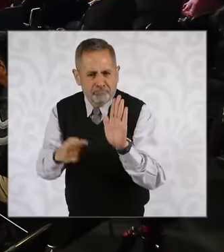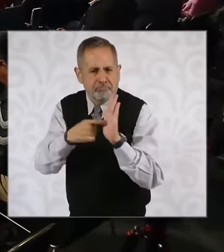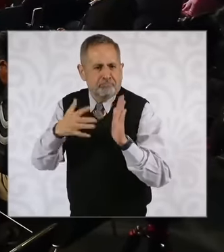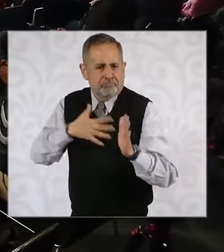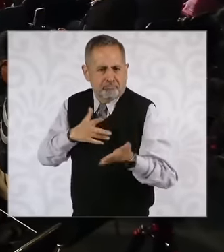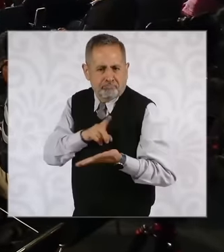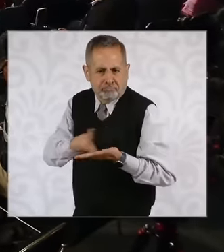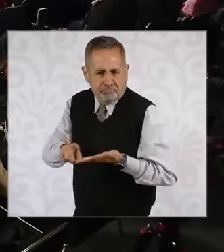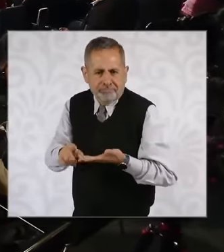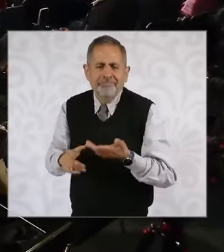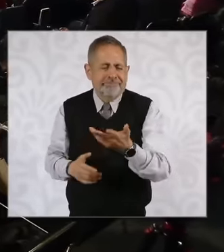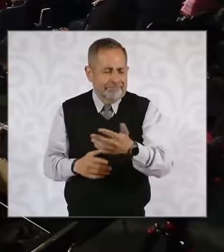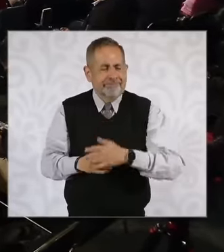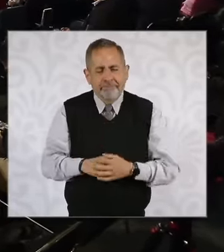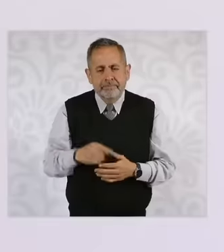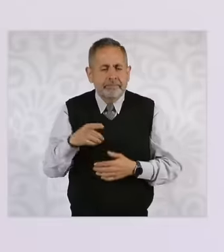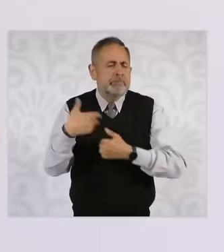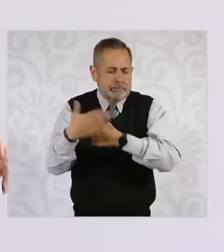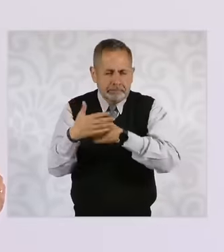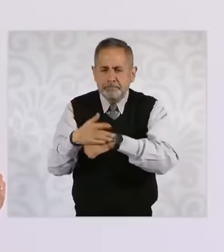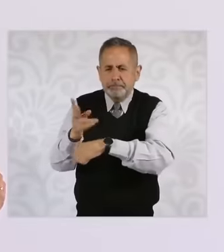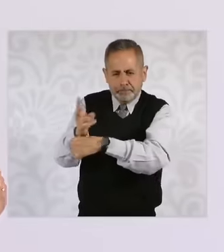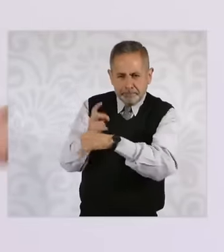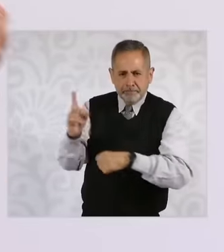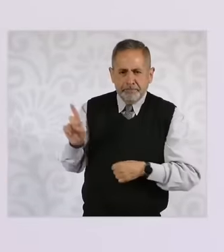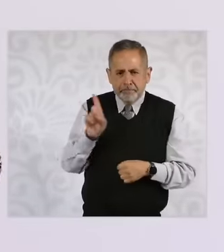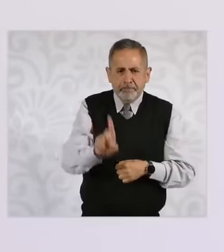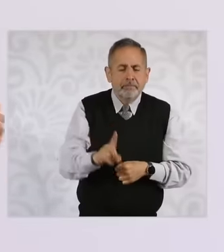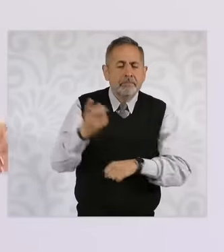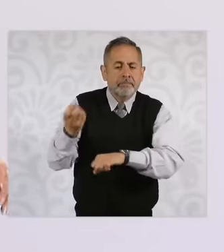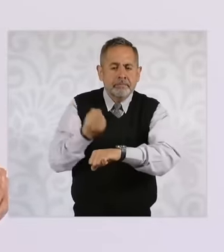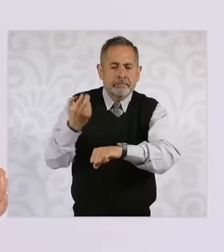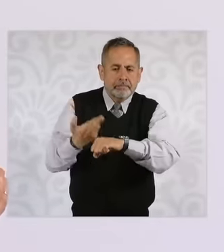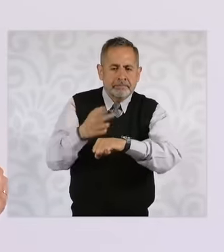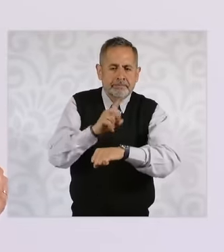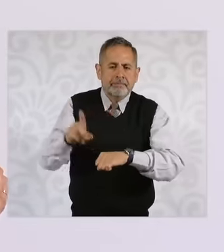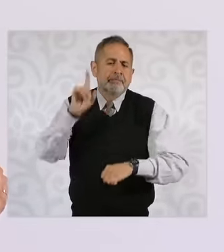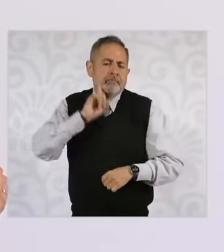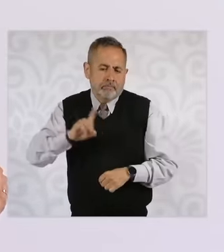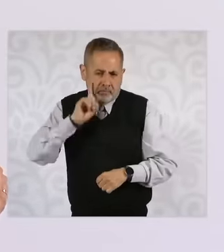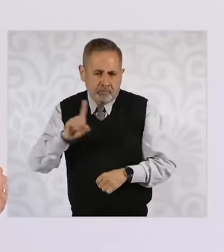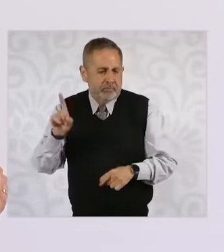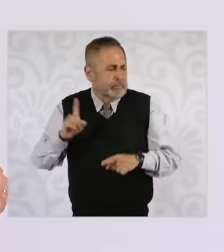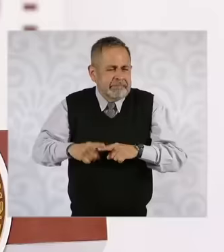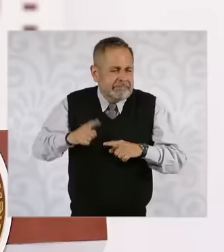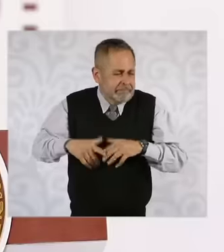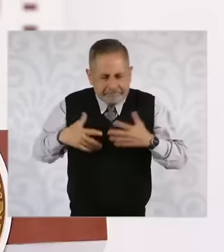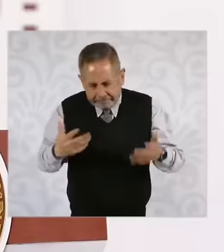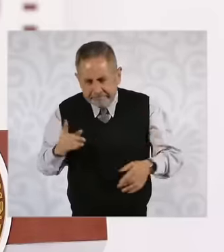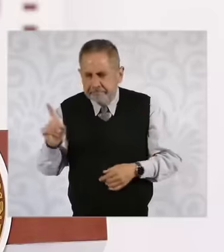the women's secretariat is going to have, the programs How is the card going and also, we